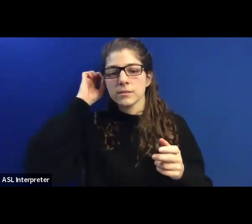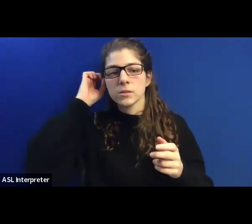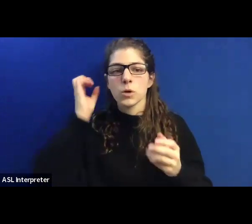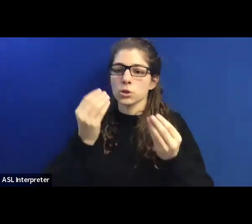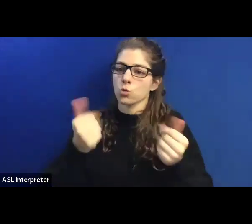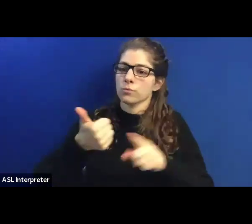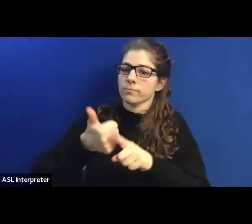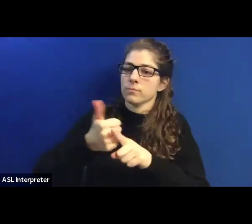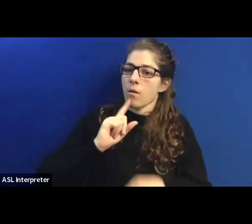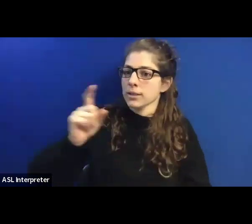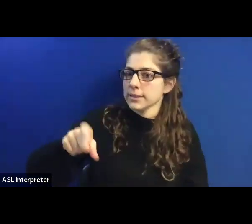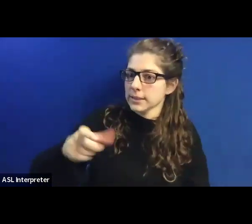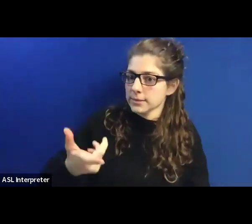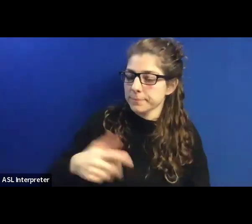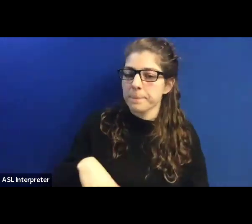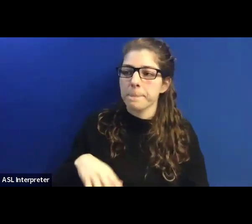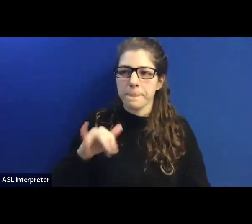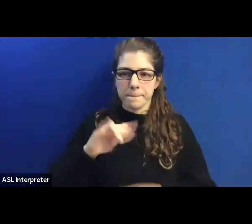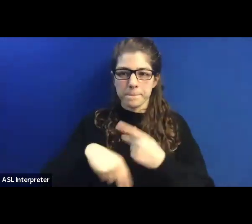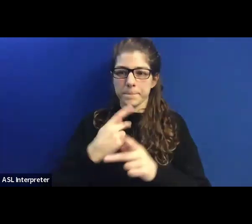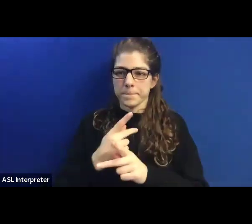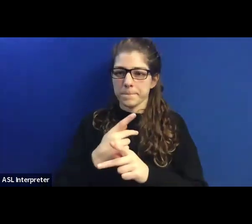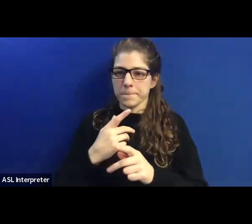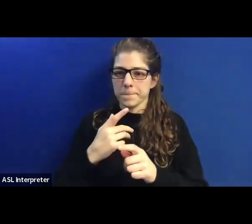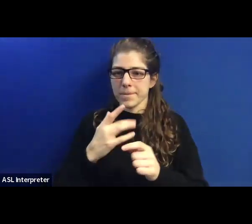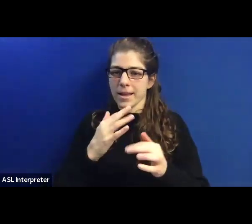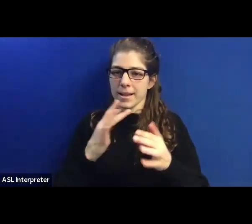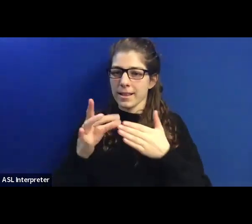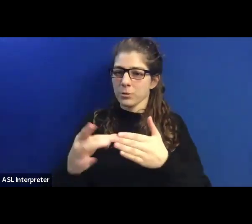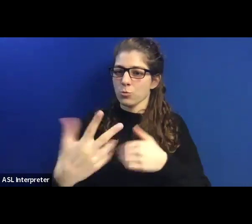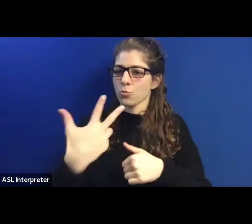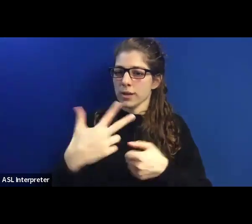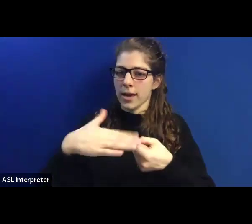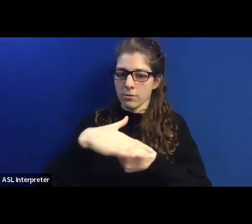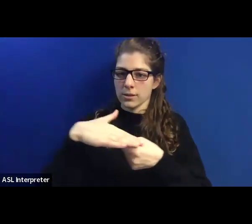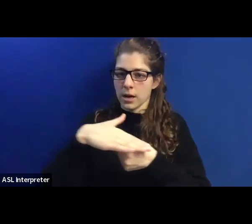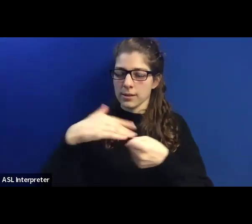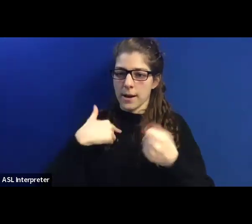And that kind of led me to the three key areas that I am currently focusing on.